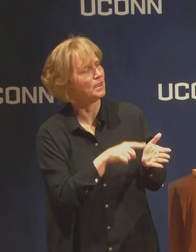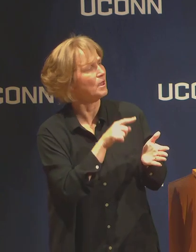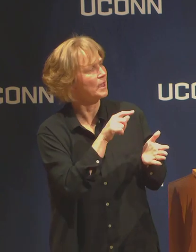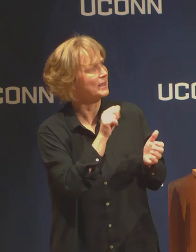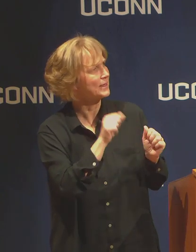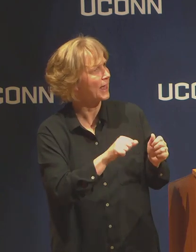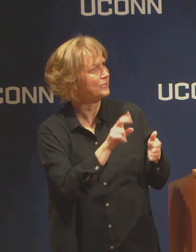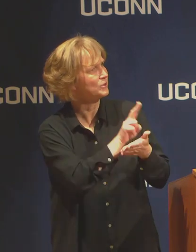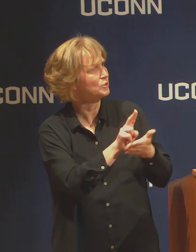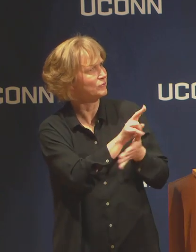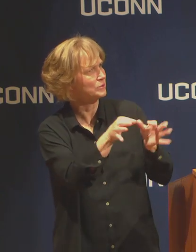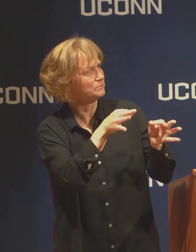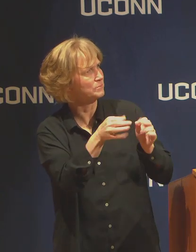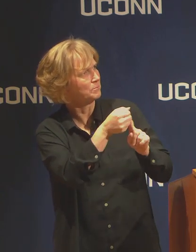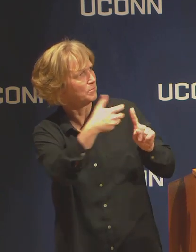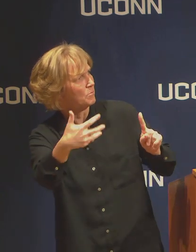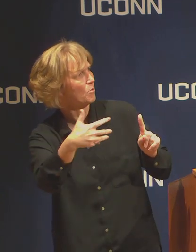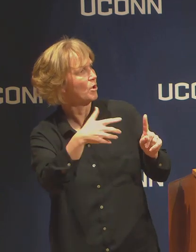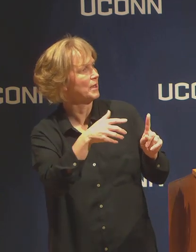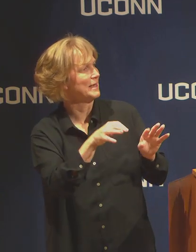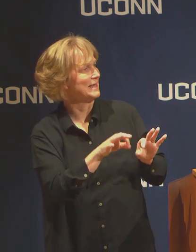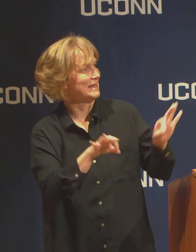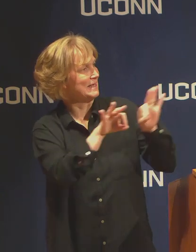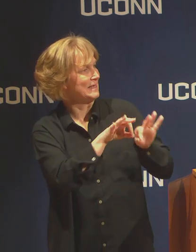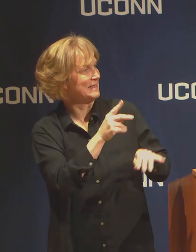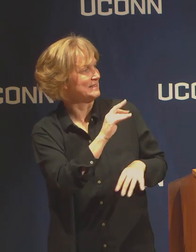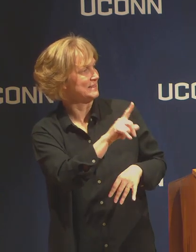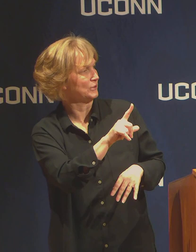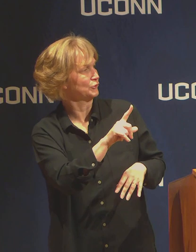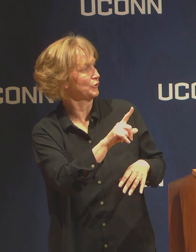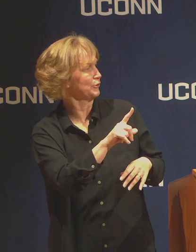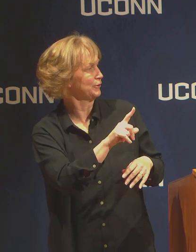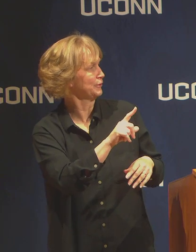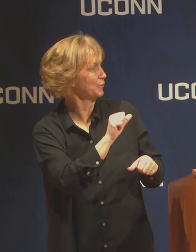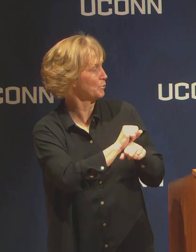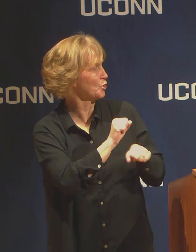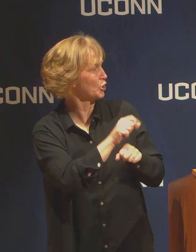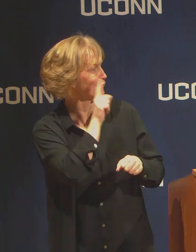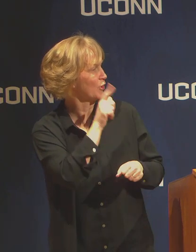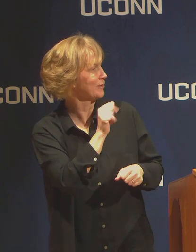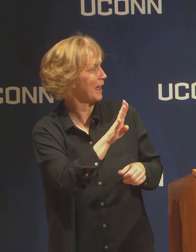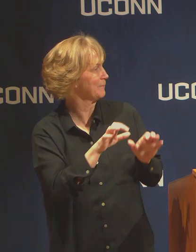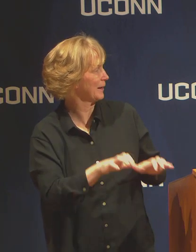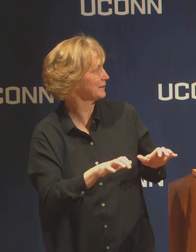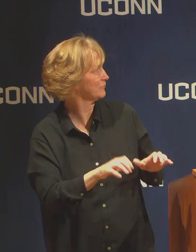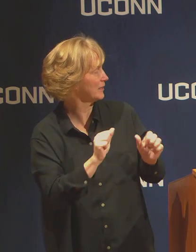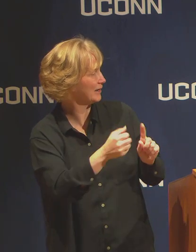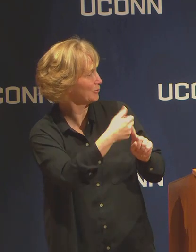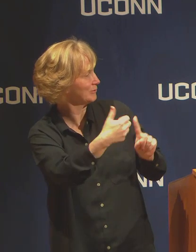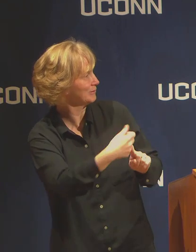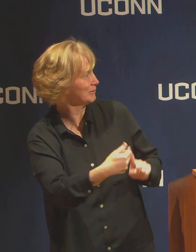relate to research lab activity? I think there's more information